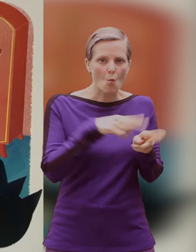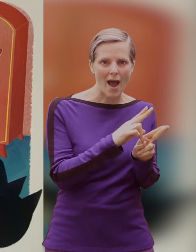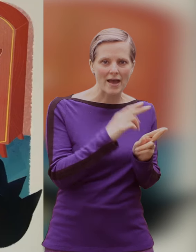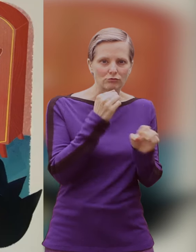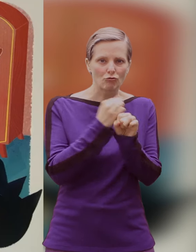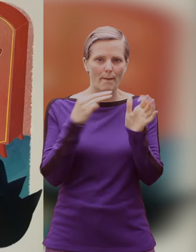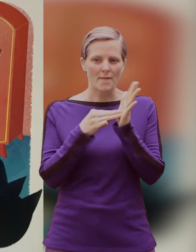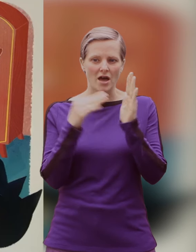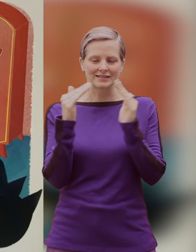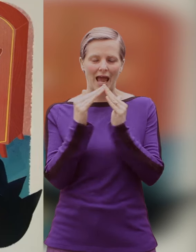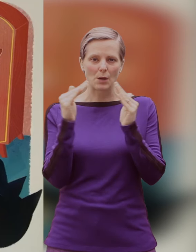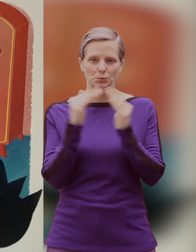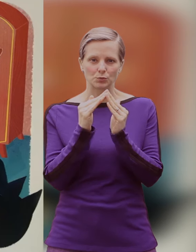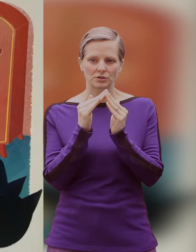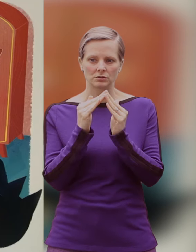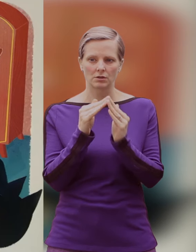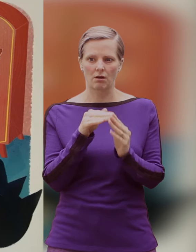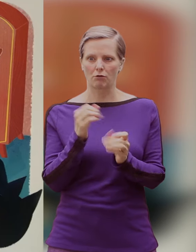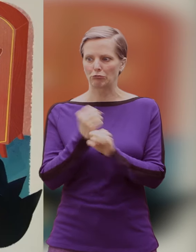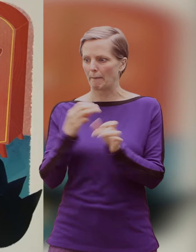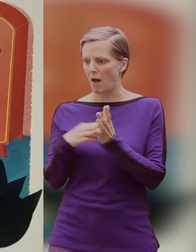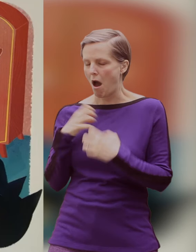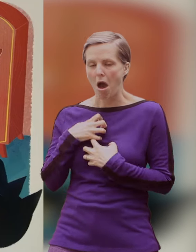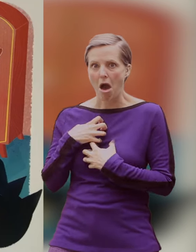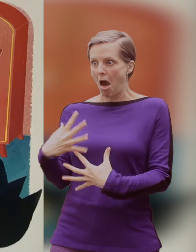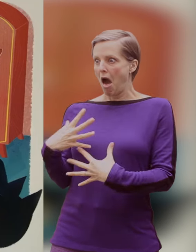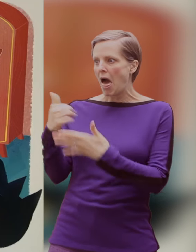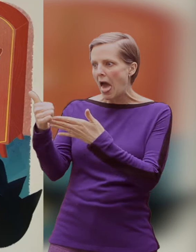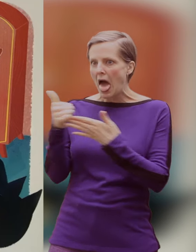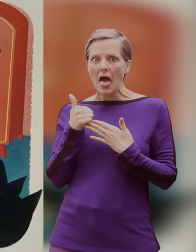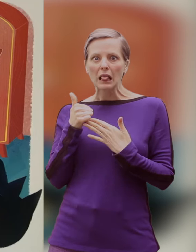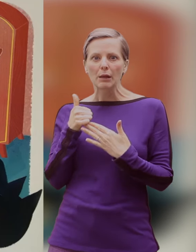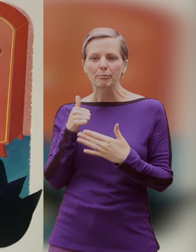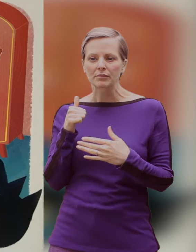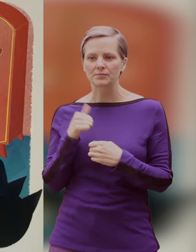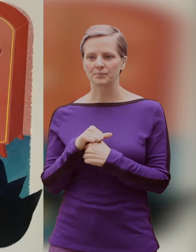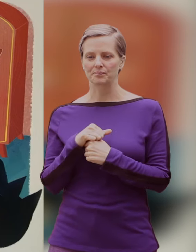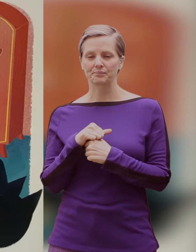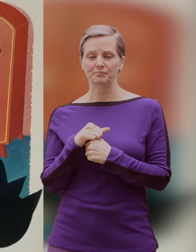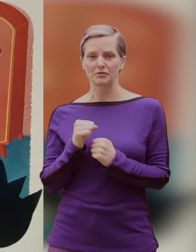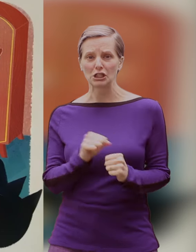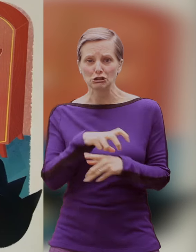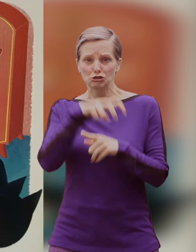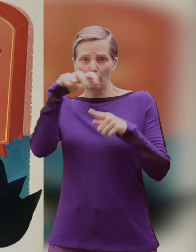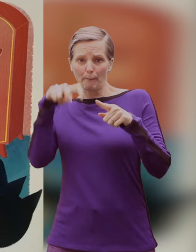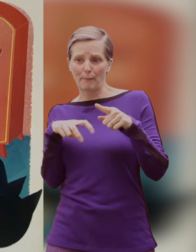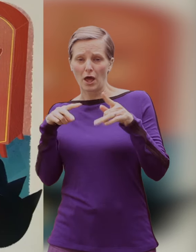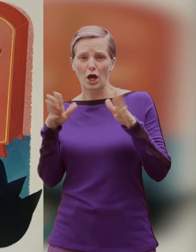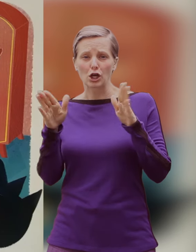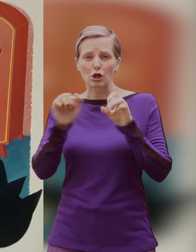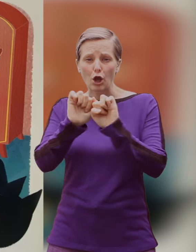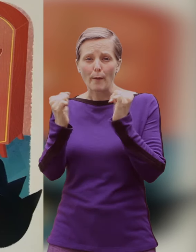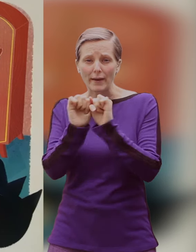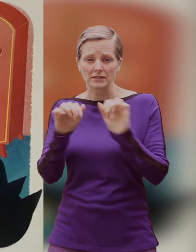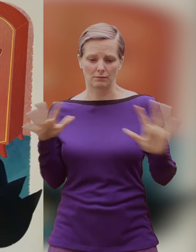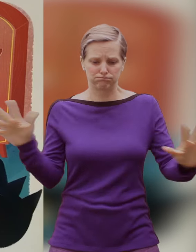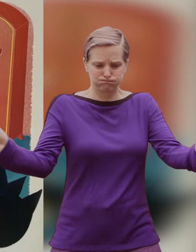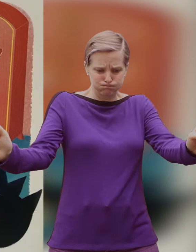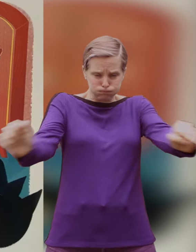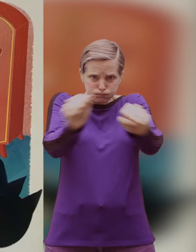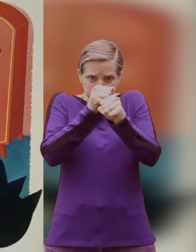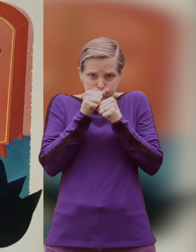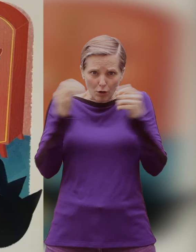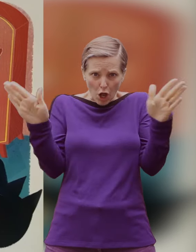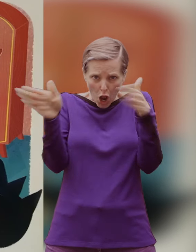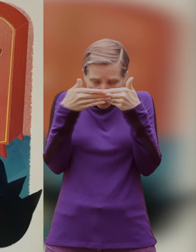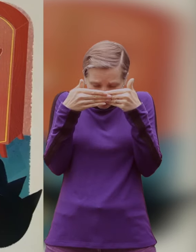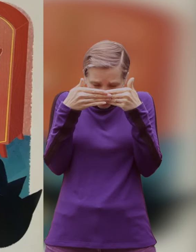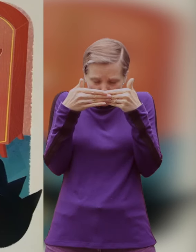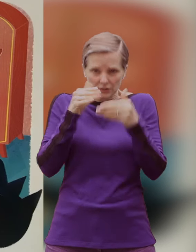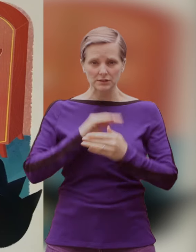She was very surprised to see him. Help the old lady cried jumping into a cupboard and pulling the door closed behind her.